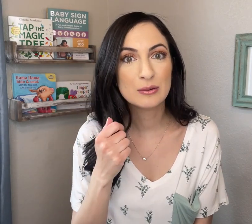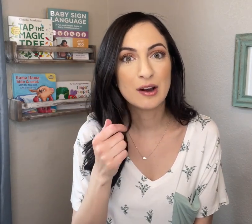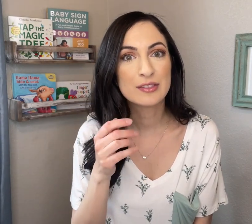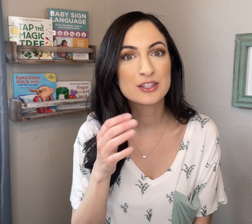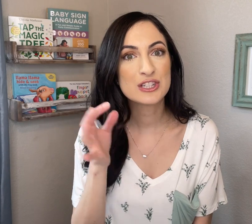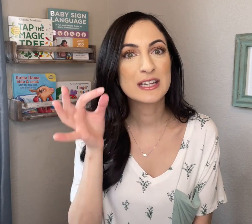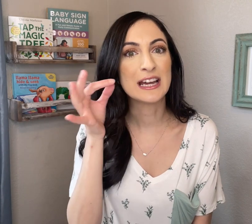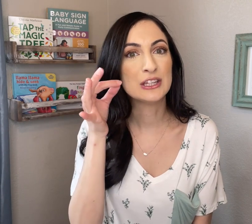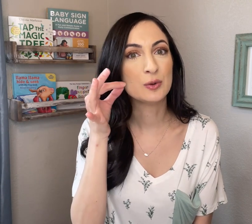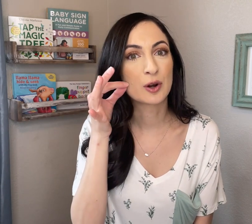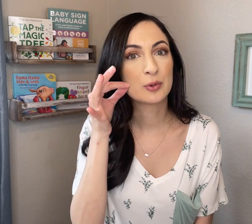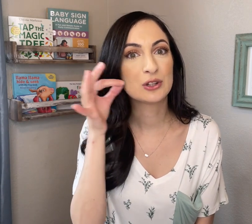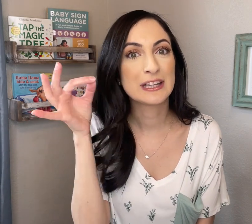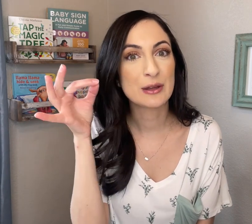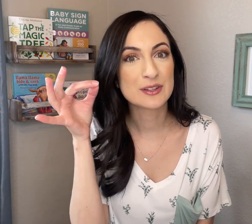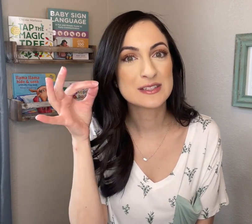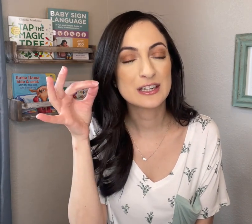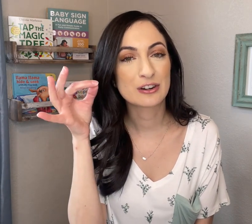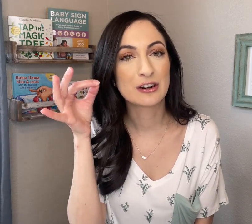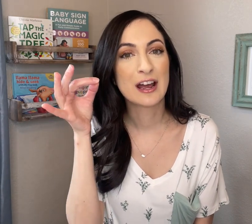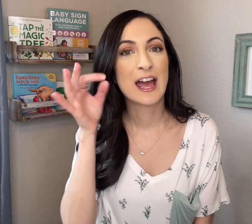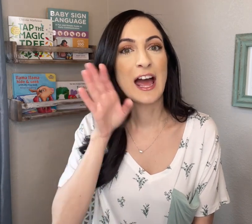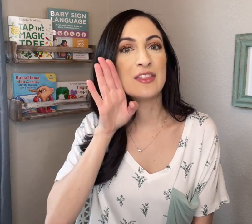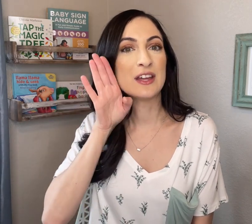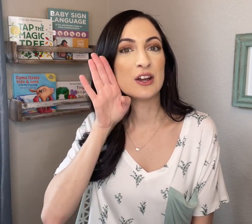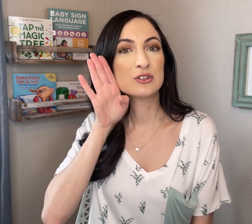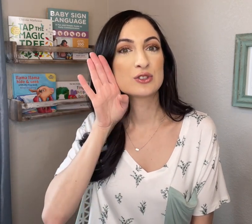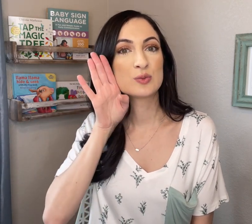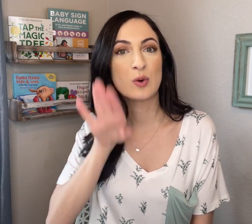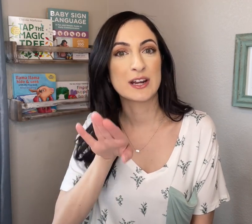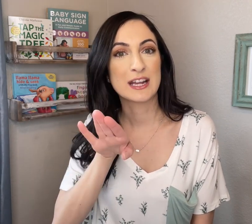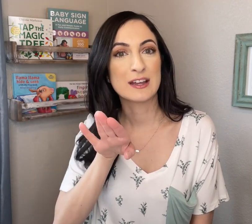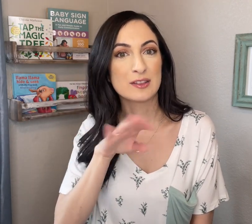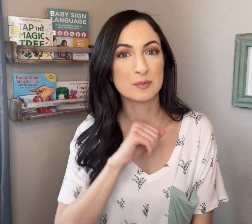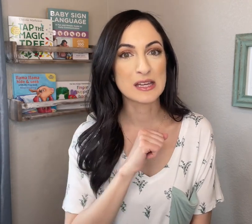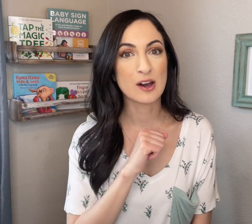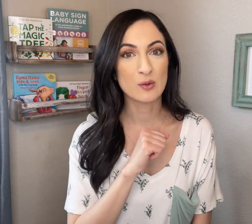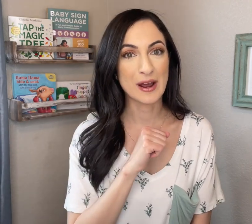on the cheek and you are pulling out the stinger and then swatting the bee away.